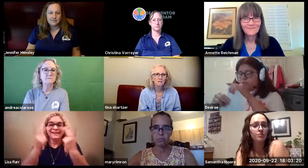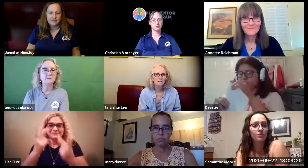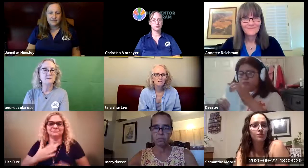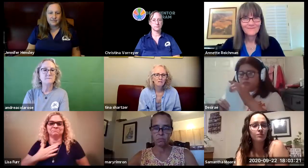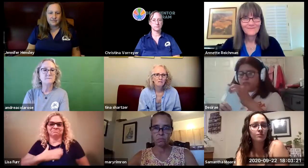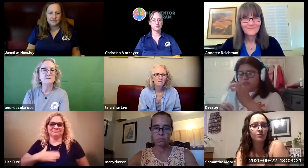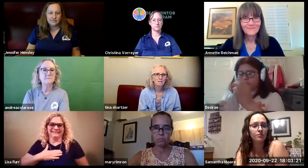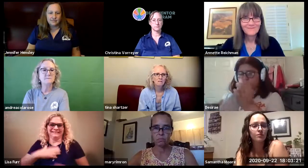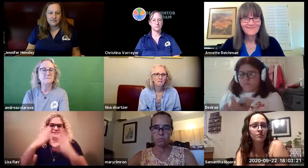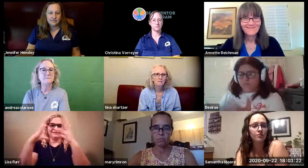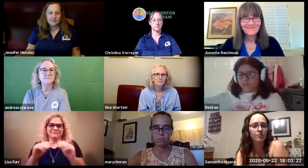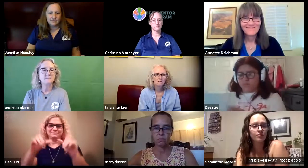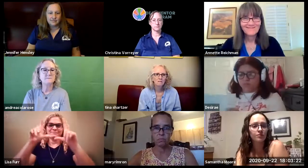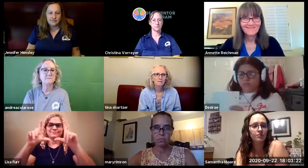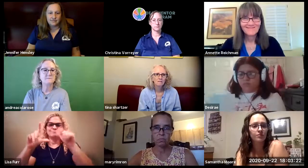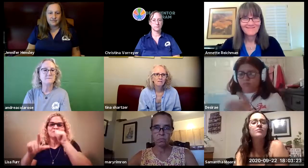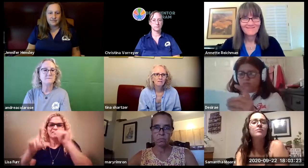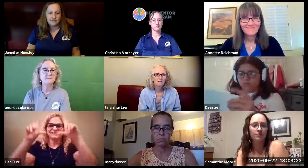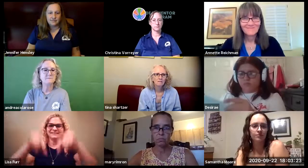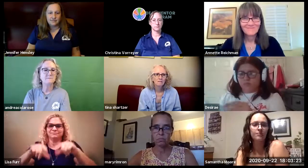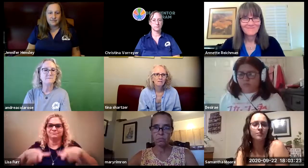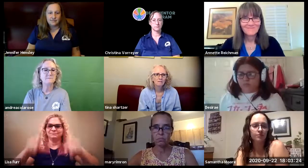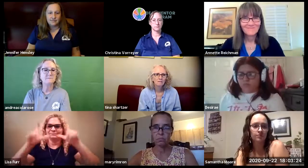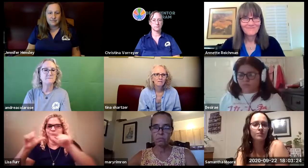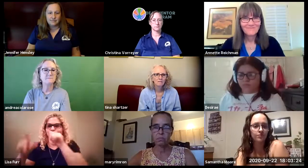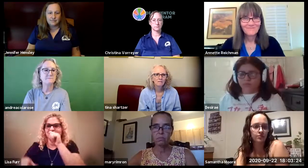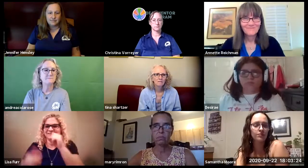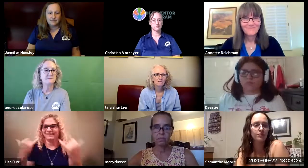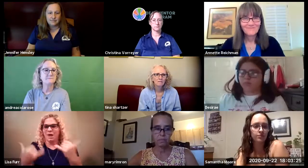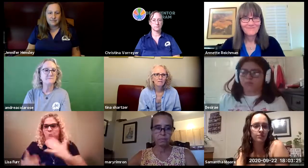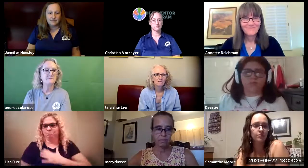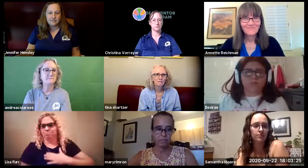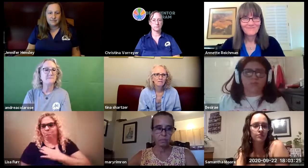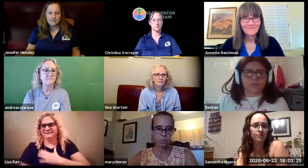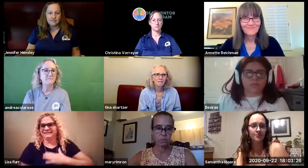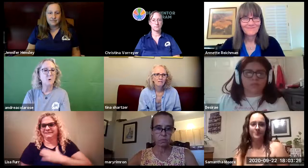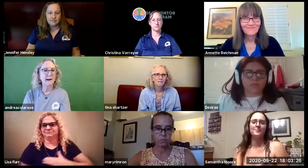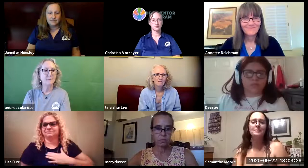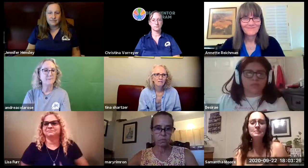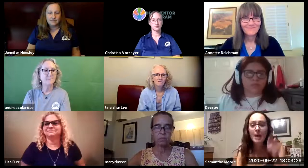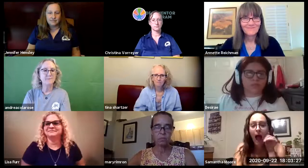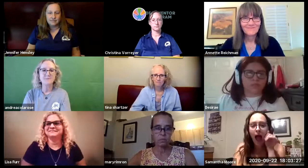if you're not presenting um please go